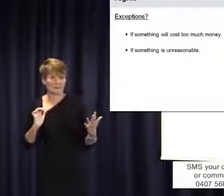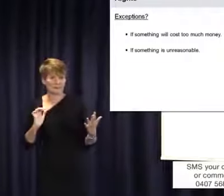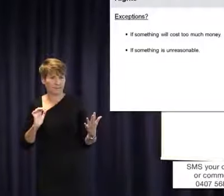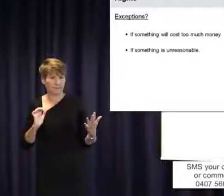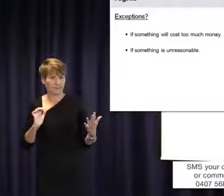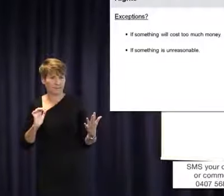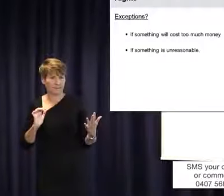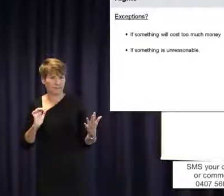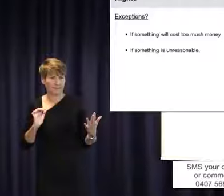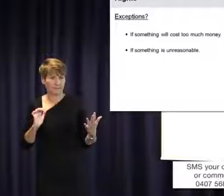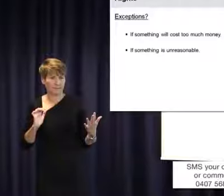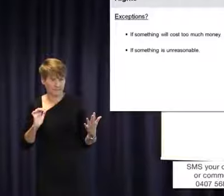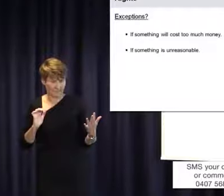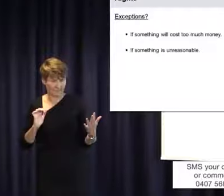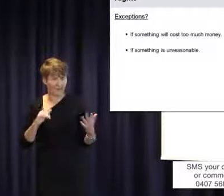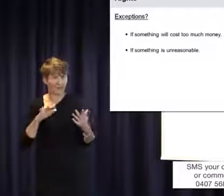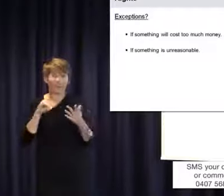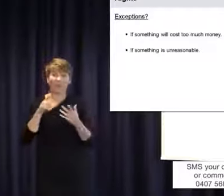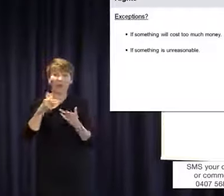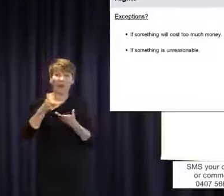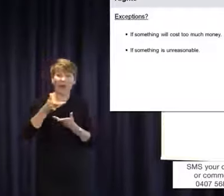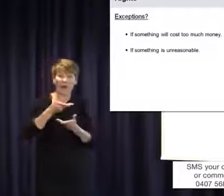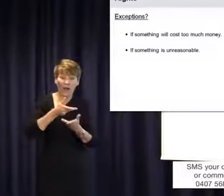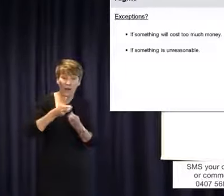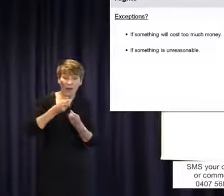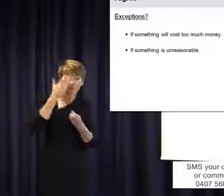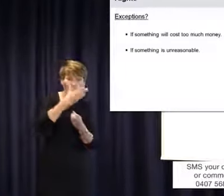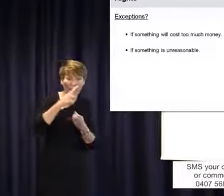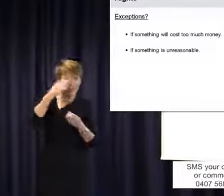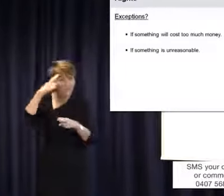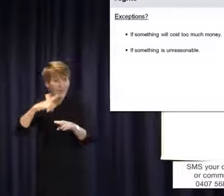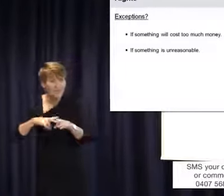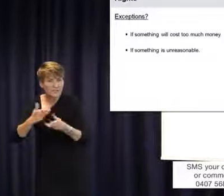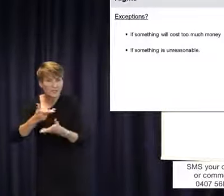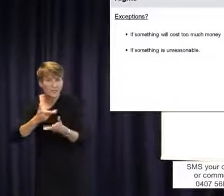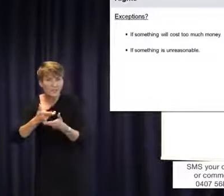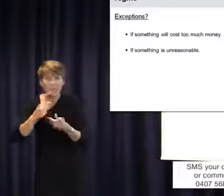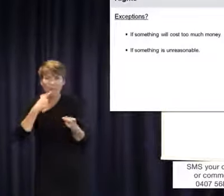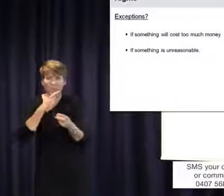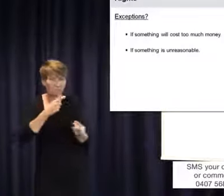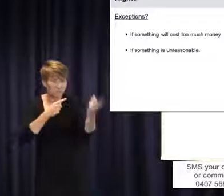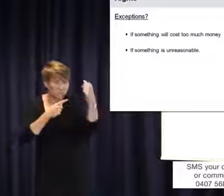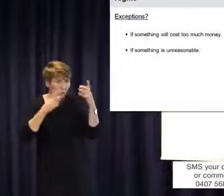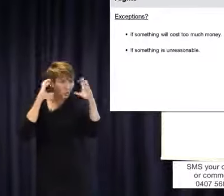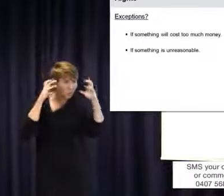take place between a school and a parent. You might bring audiologists, speech pathologists,